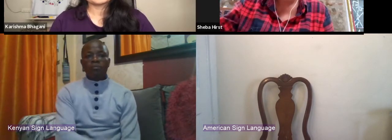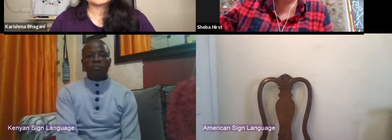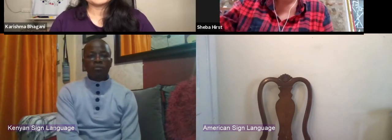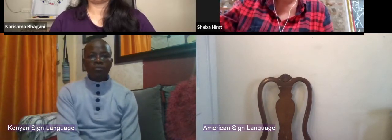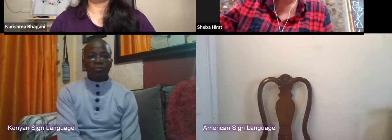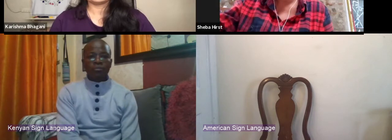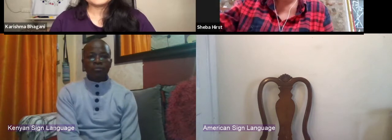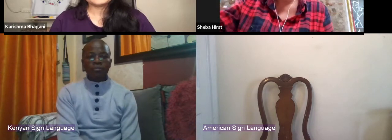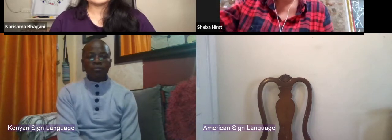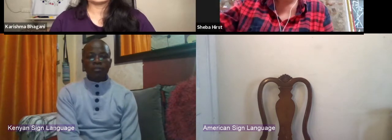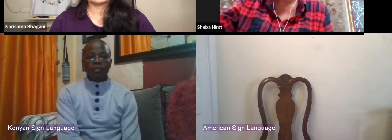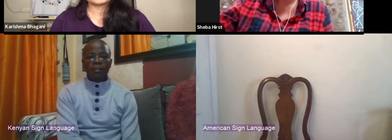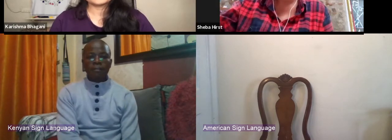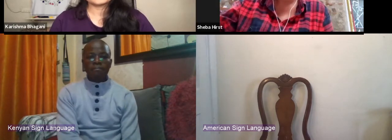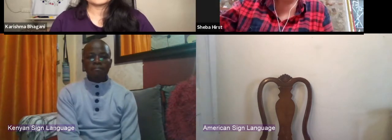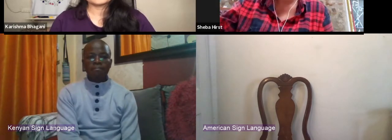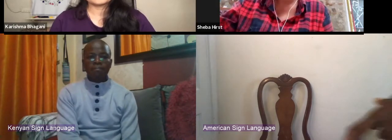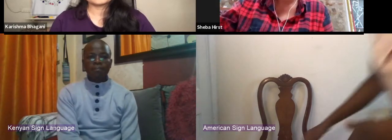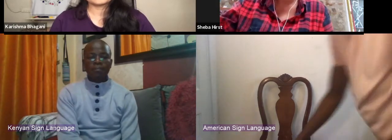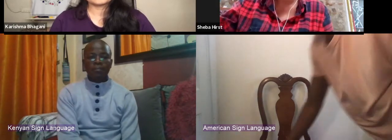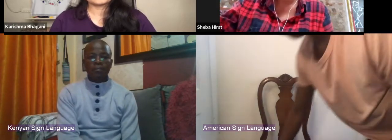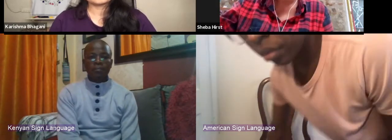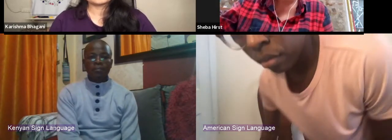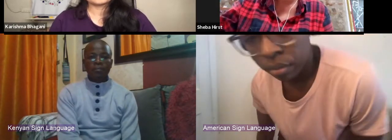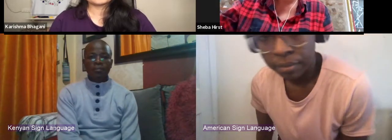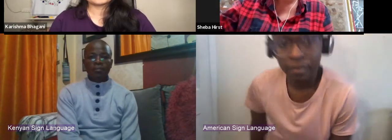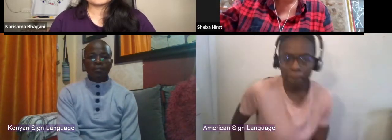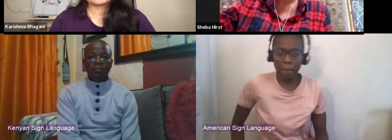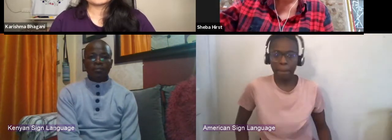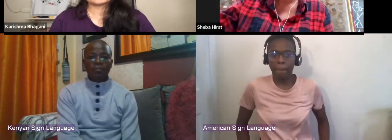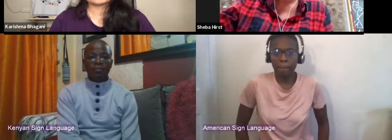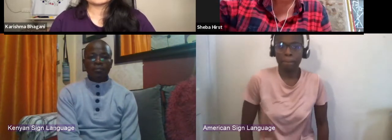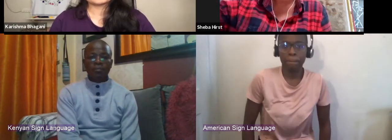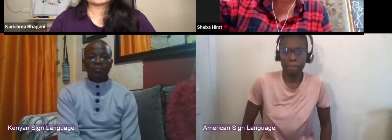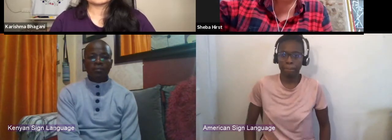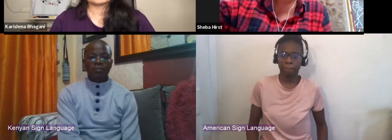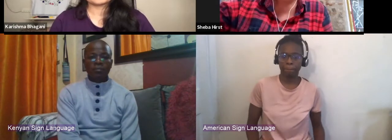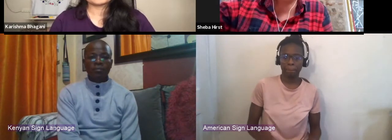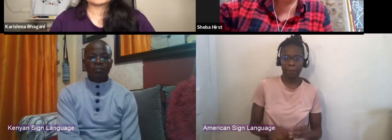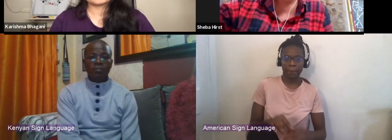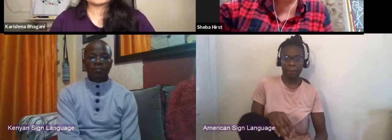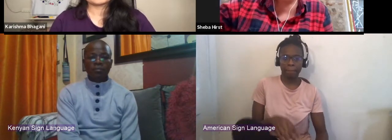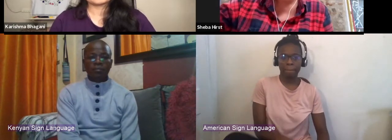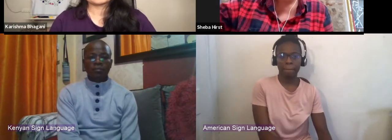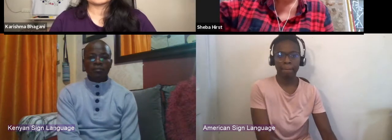our arts and culture ministry and ensuring that our arts and culture ministry is nothing